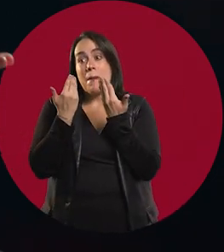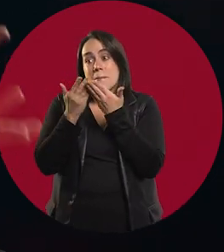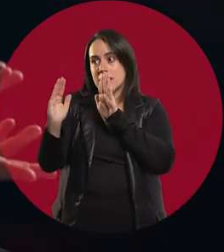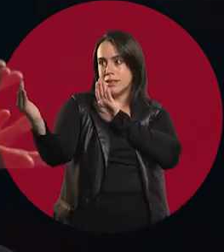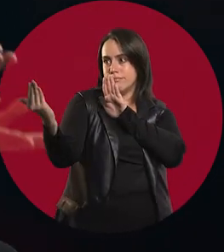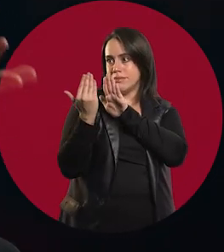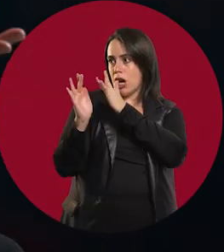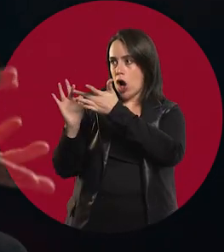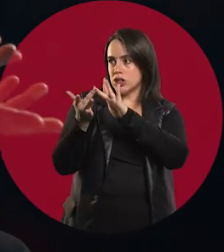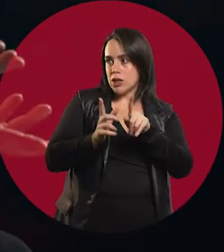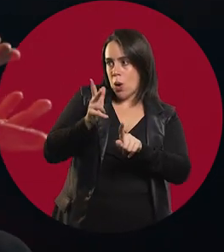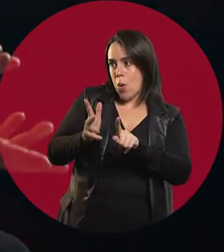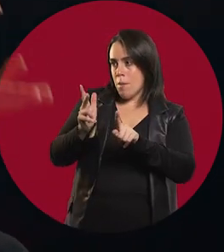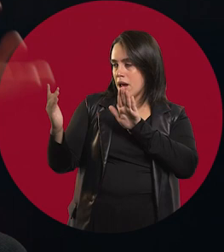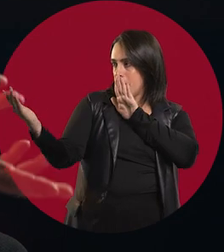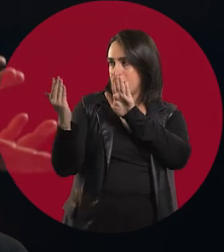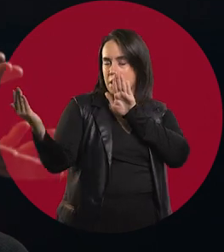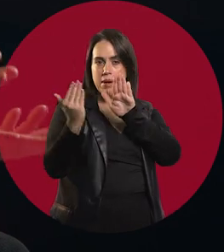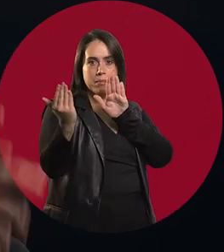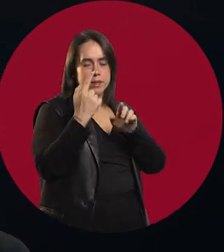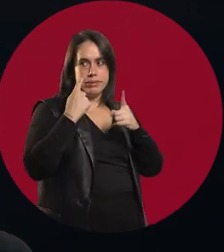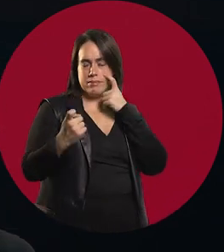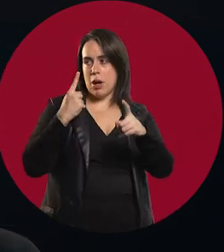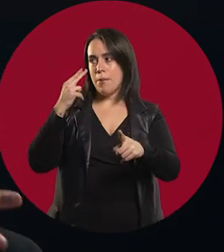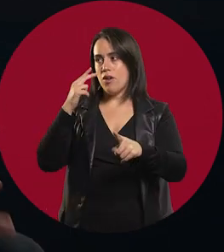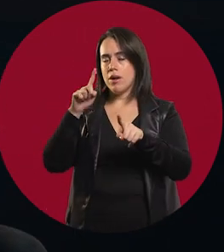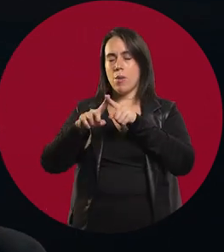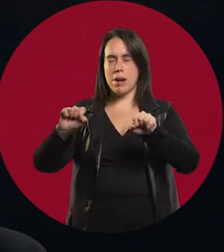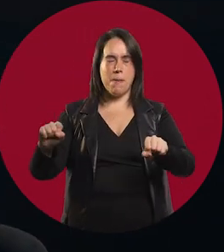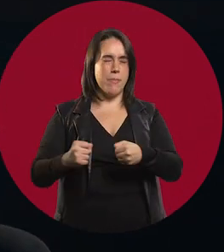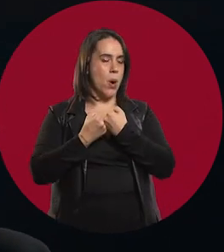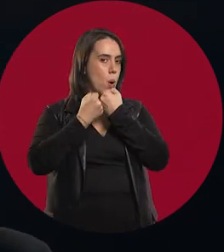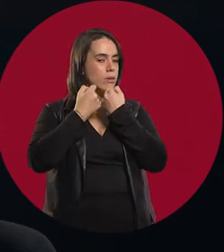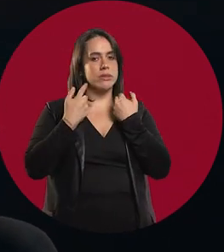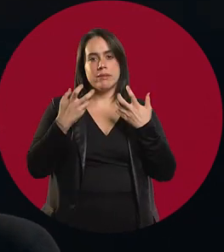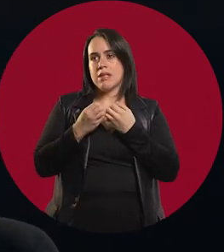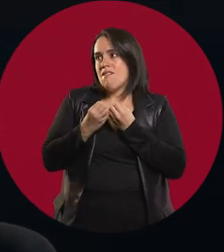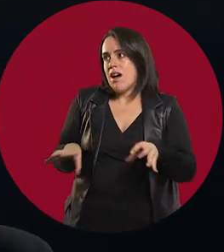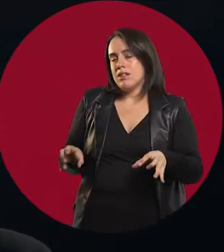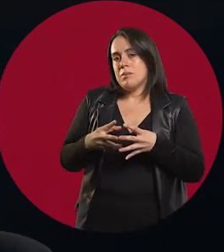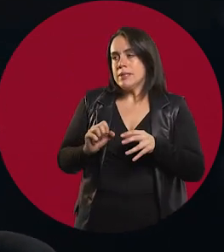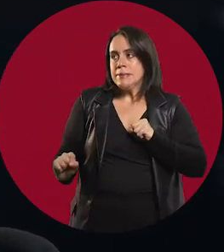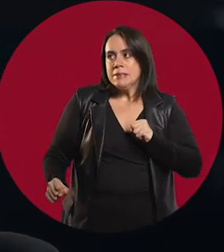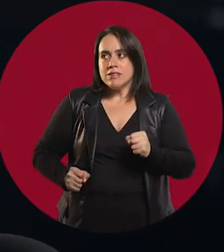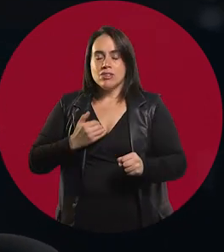with people. Actual human beings with issues. That shocked me a lot and I was close to dropping college again.